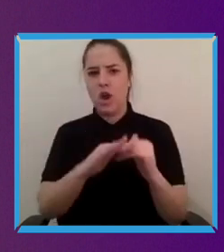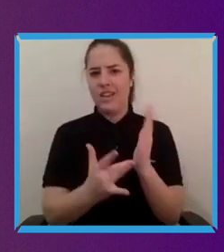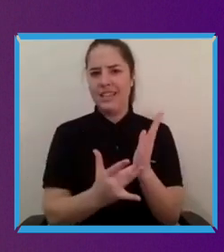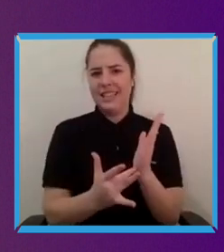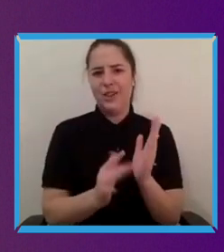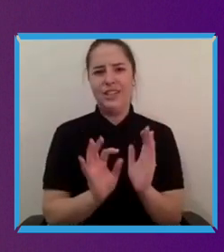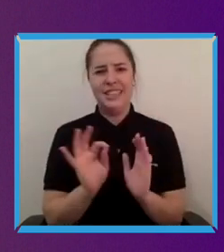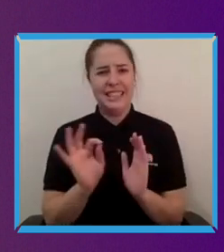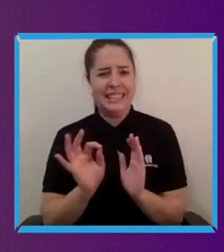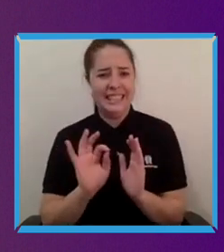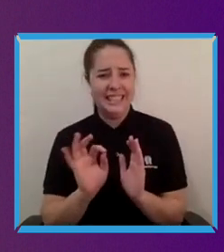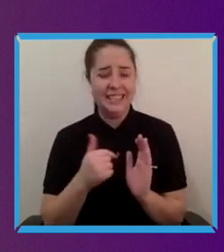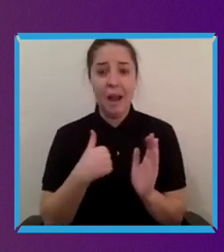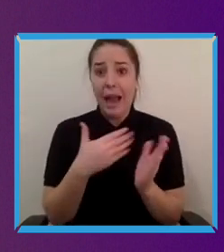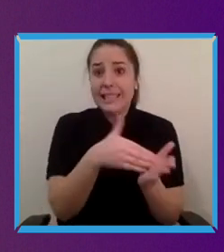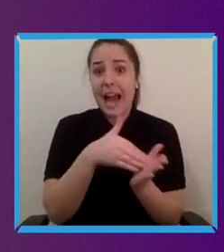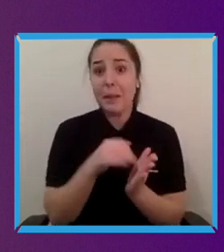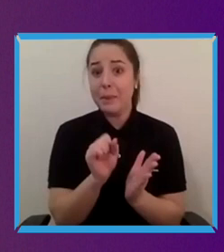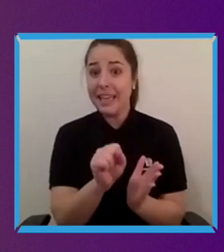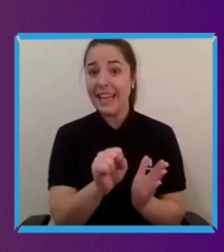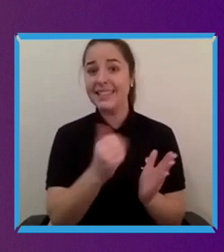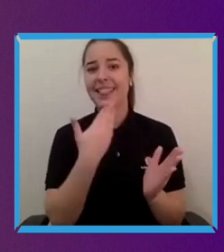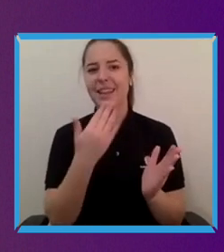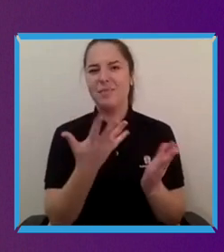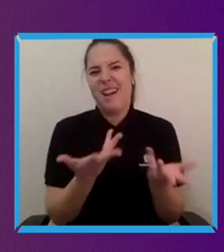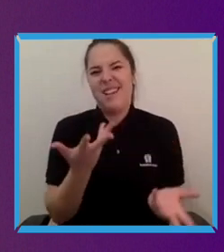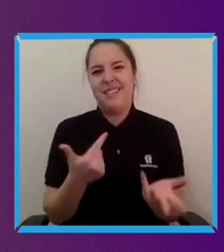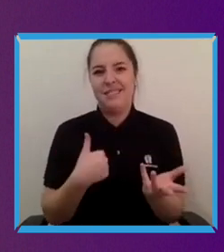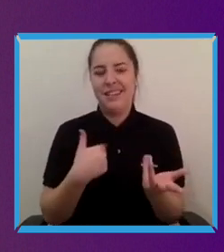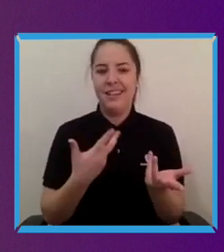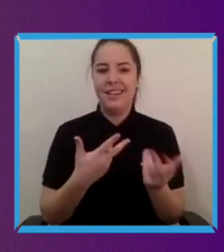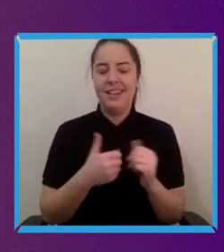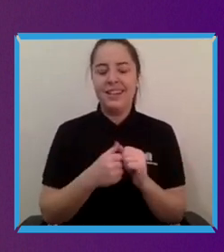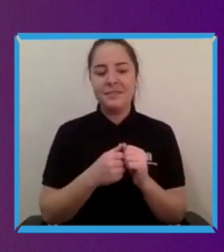functioning and kept me going and so on but I think there is a tendency